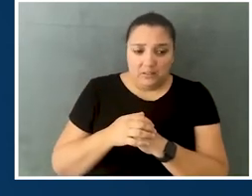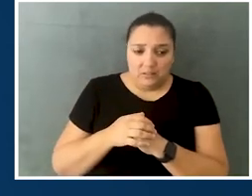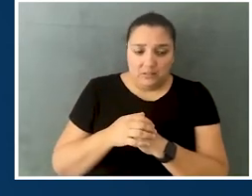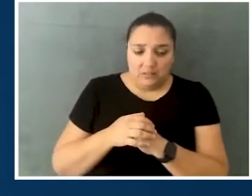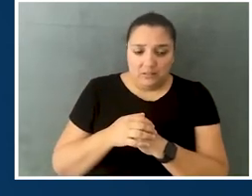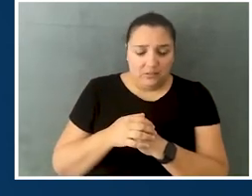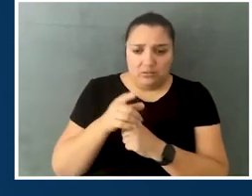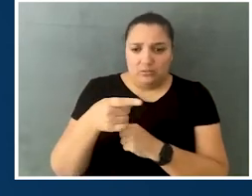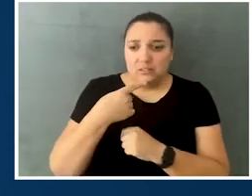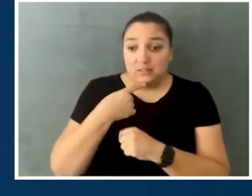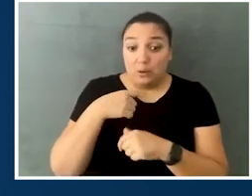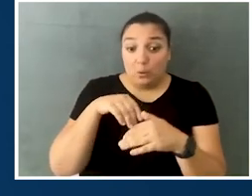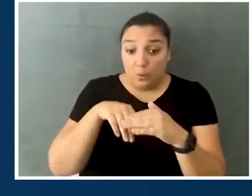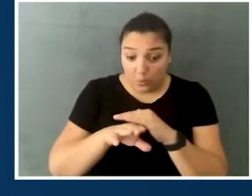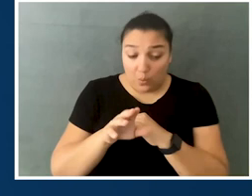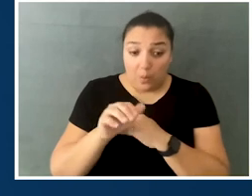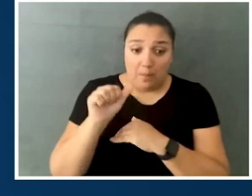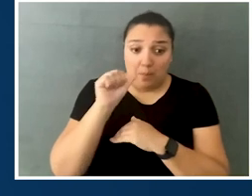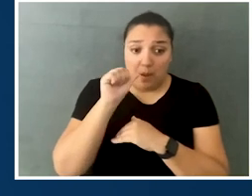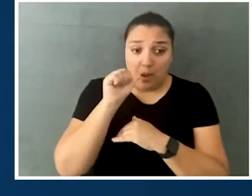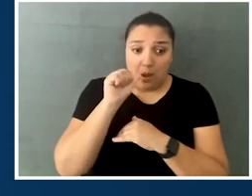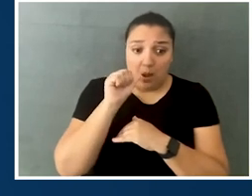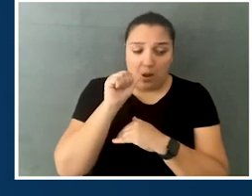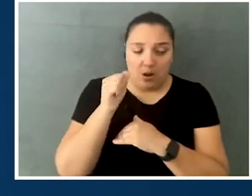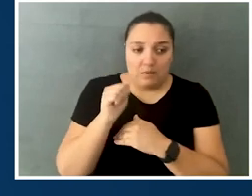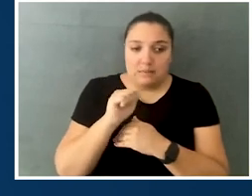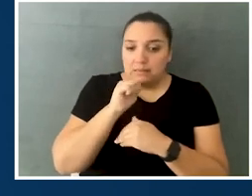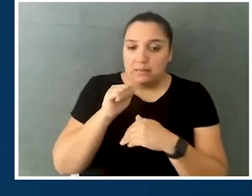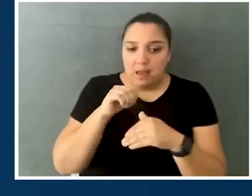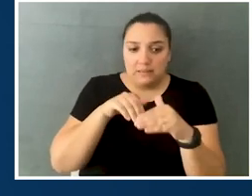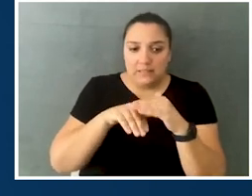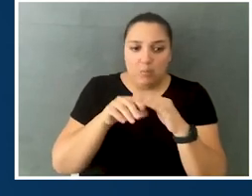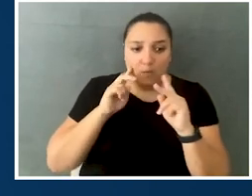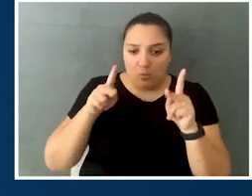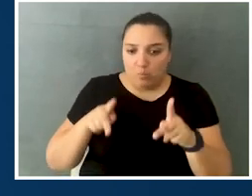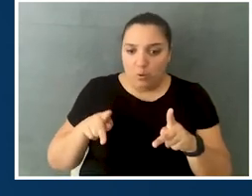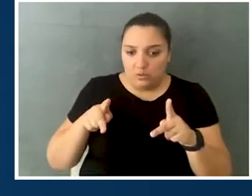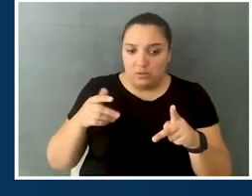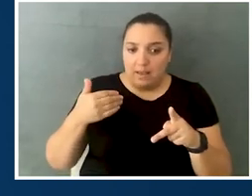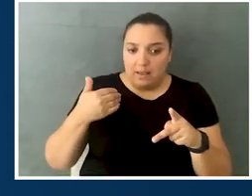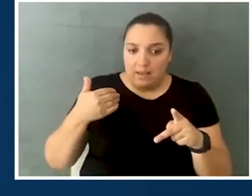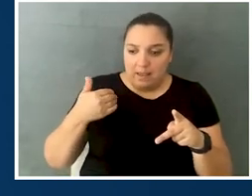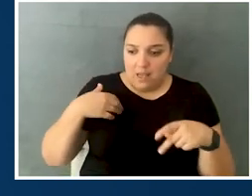especially like you're saying too, a bar that isn't accessible to a person who uses a wheelchair, oftentimes the response is,